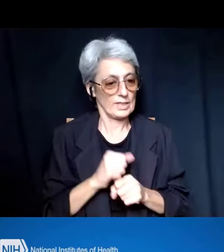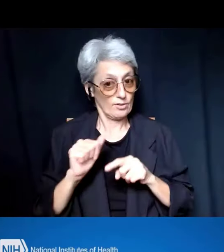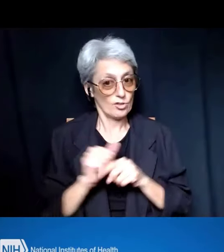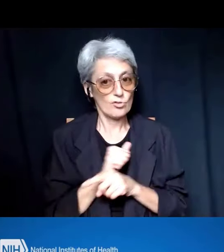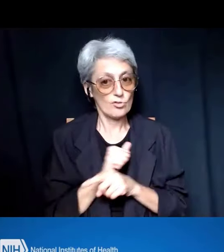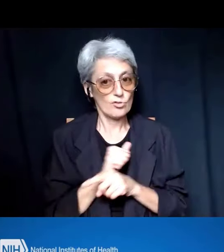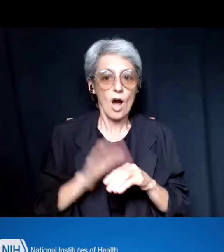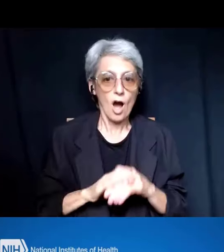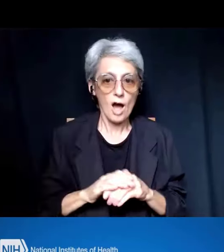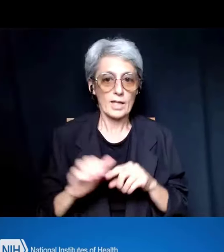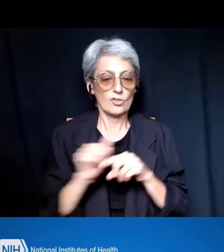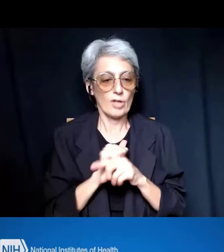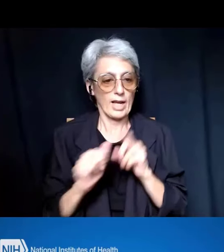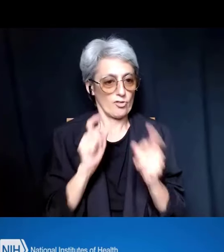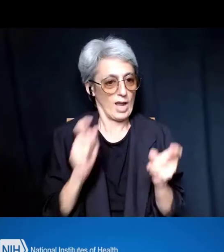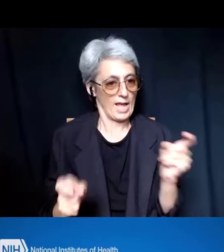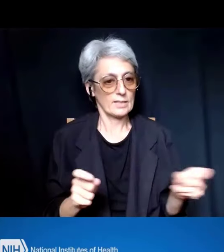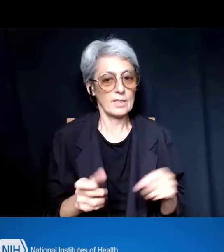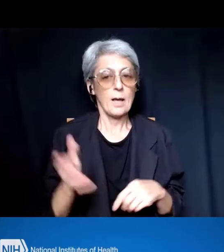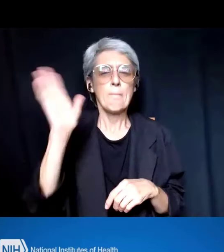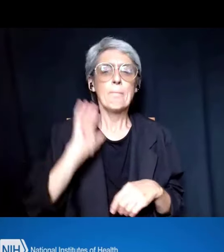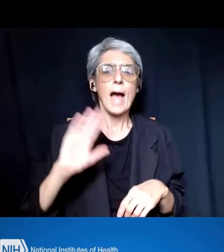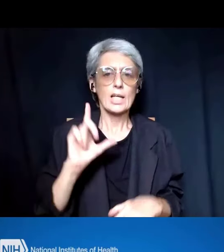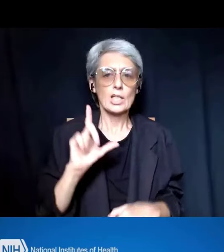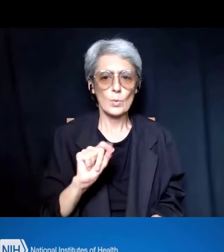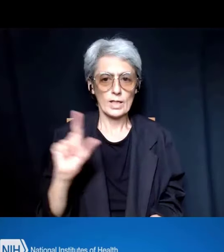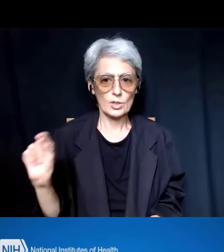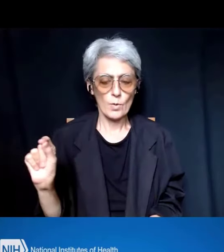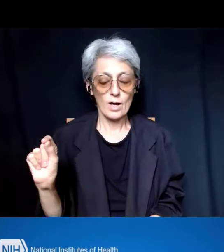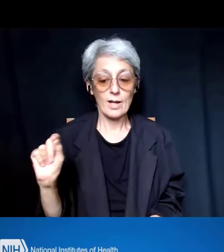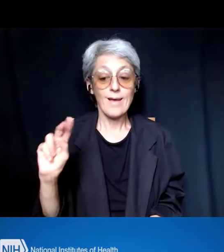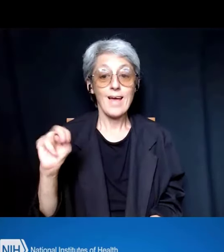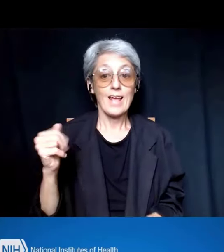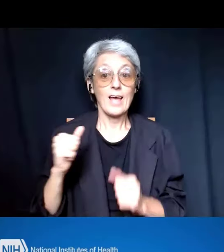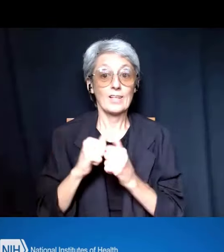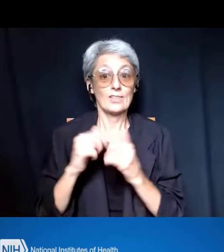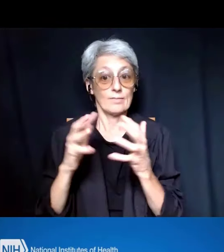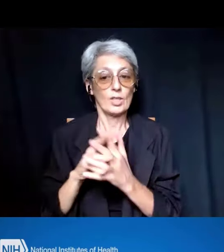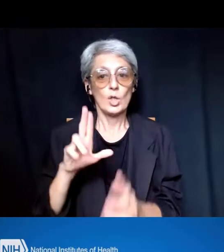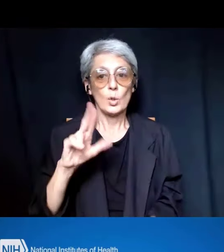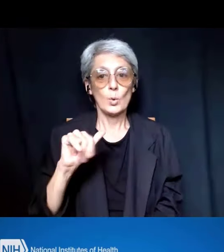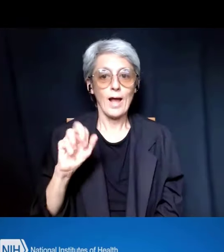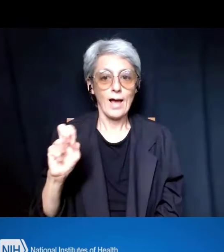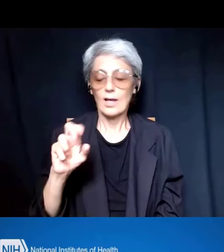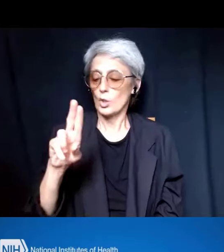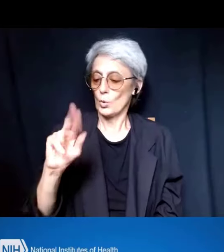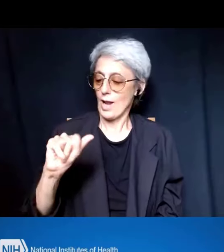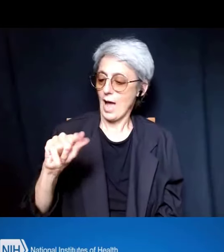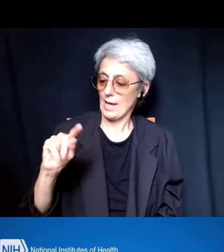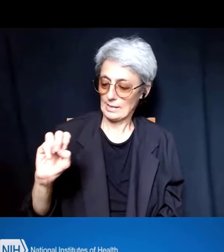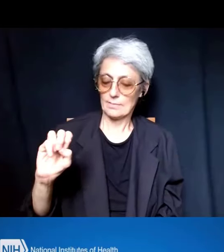Back in 2020, NIH launched the UNITE initiative, which was charged with identifying